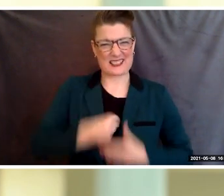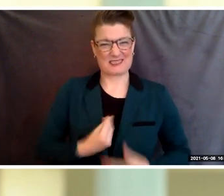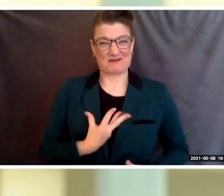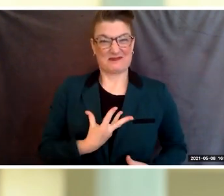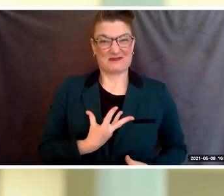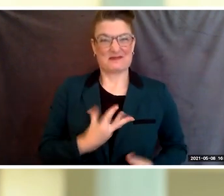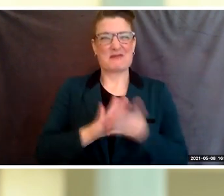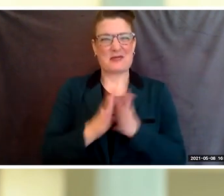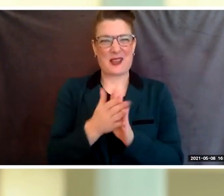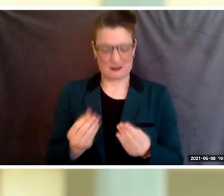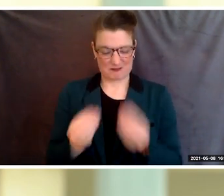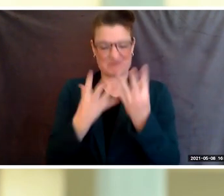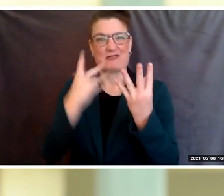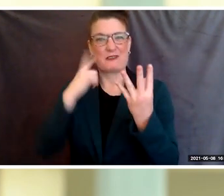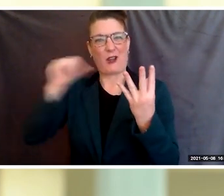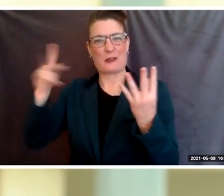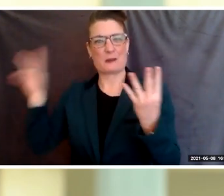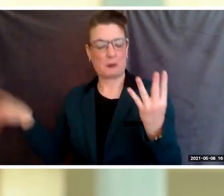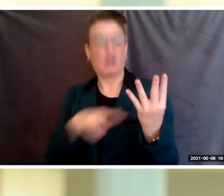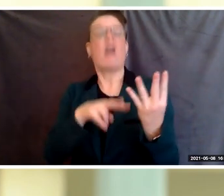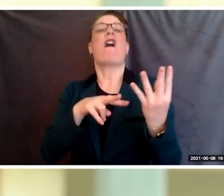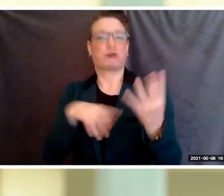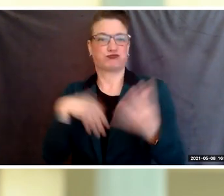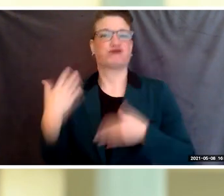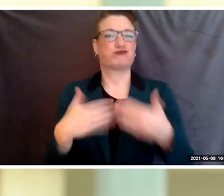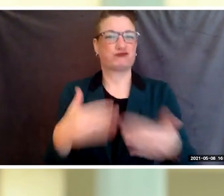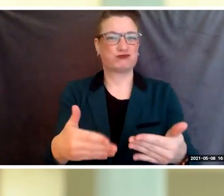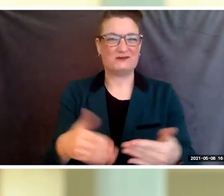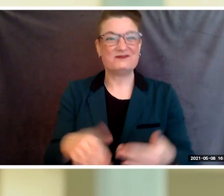Congratulations, Berkeley City College class of 2021.